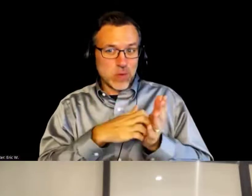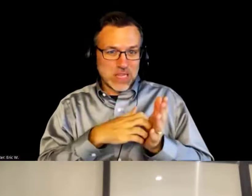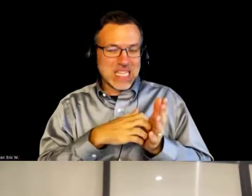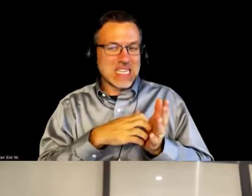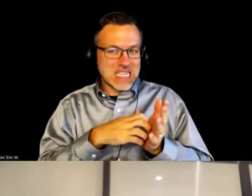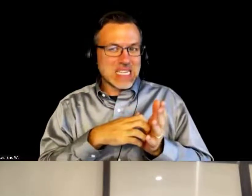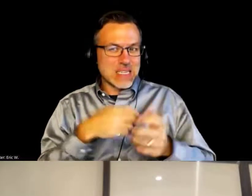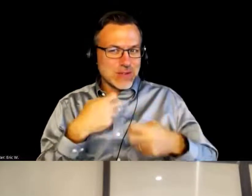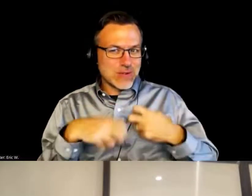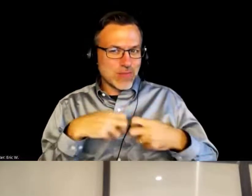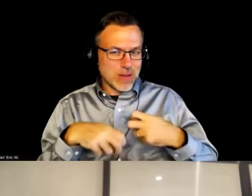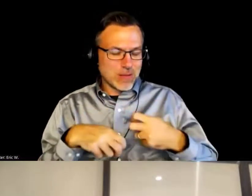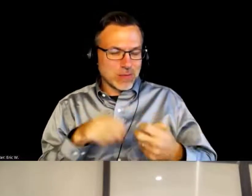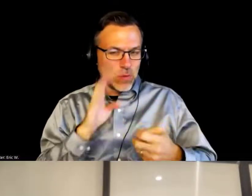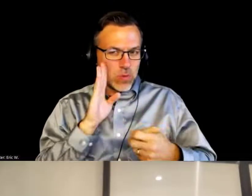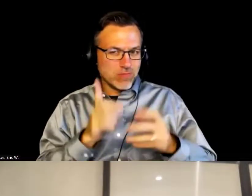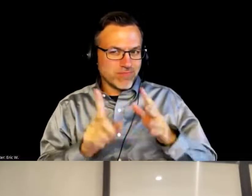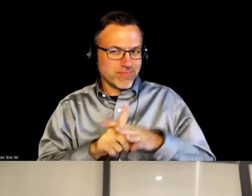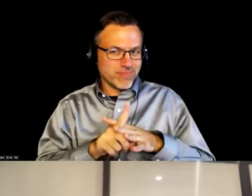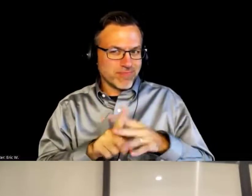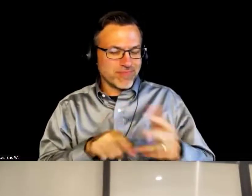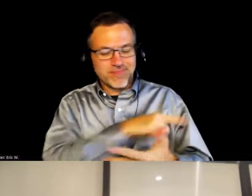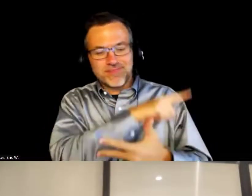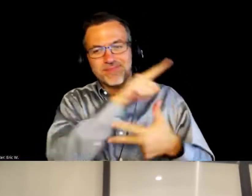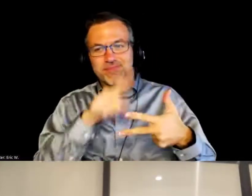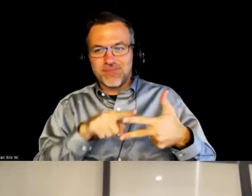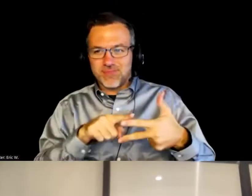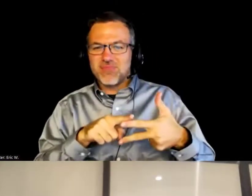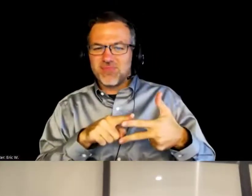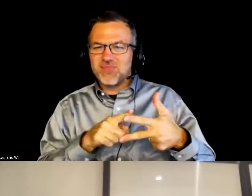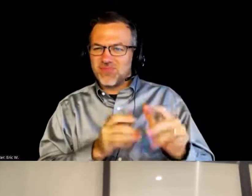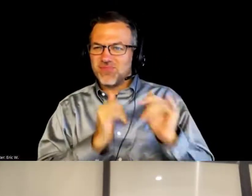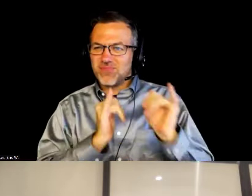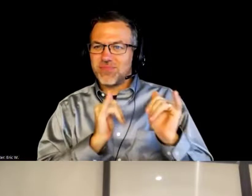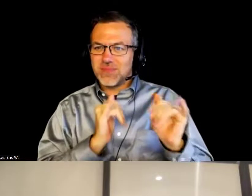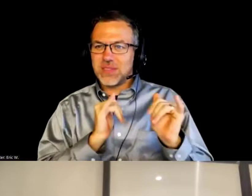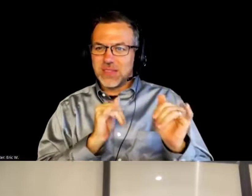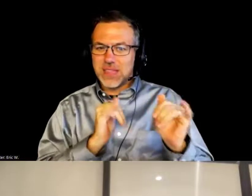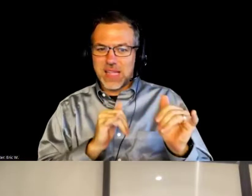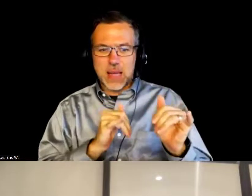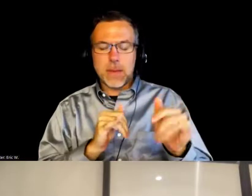Number two is, I echo the starting early,